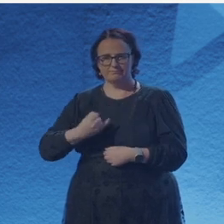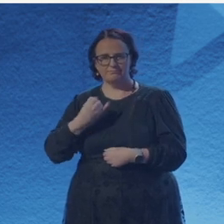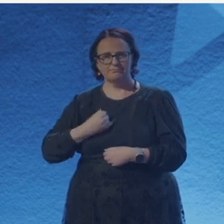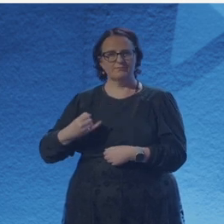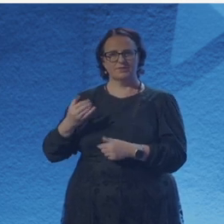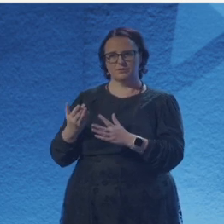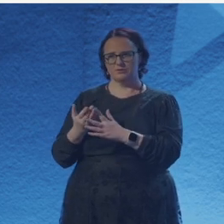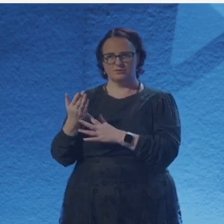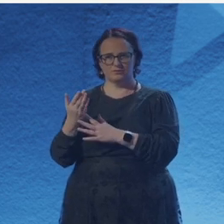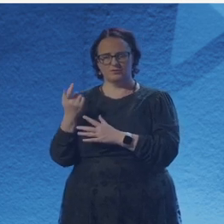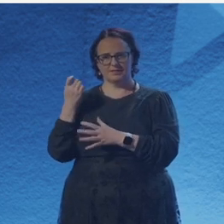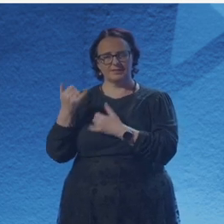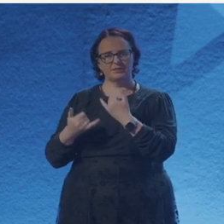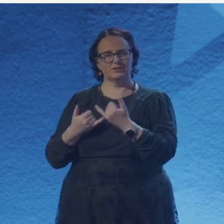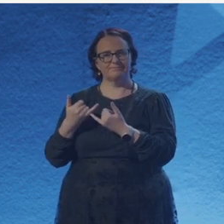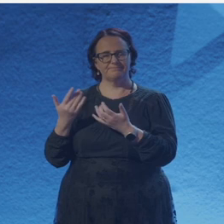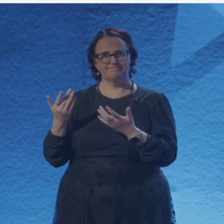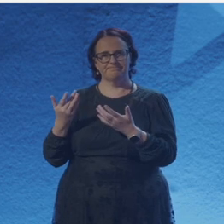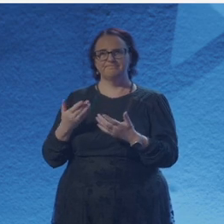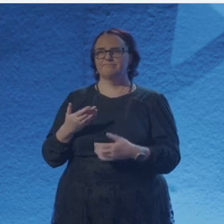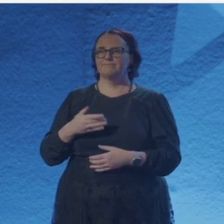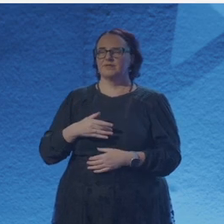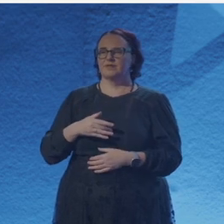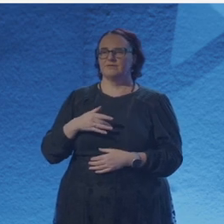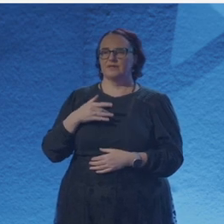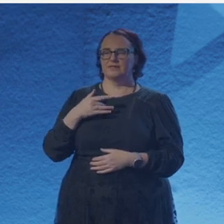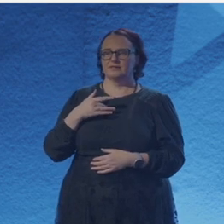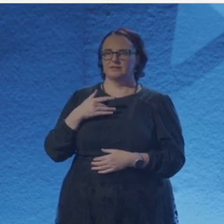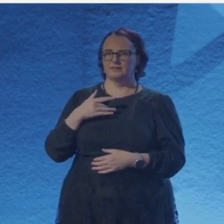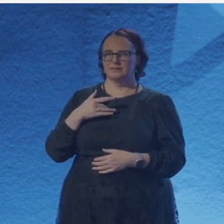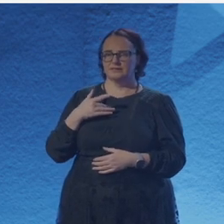a little pawn in the game and you're trying to make your own identity.